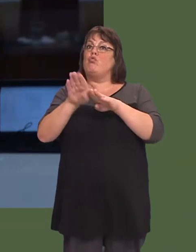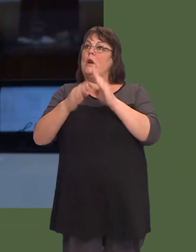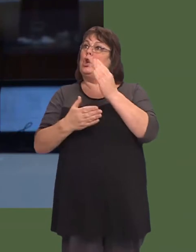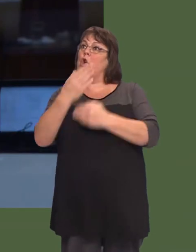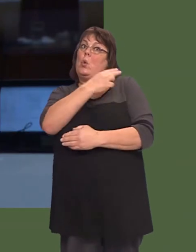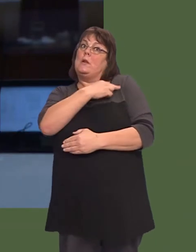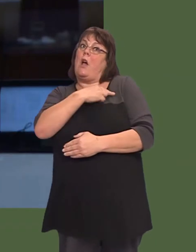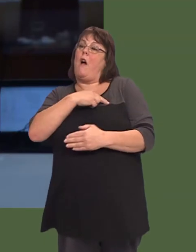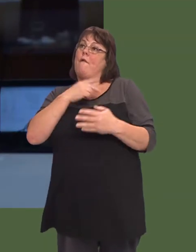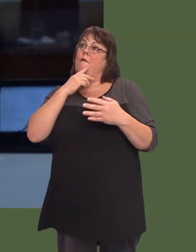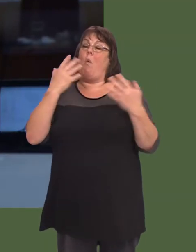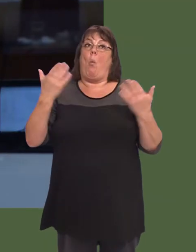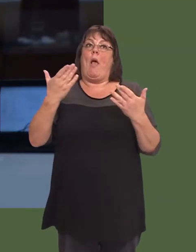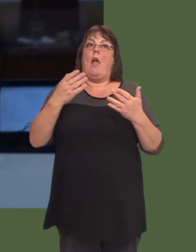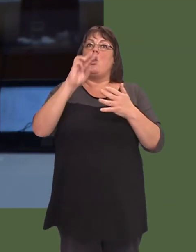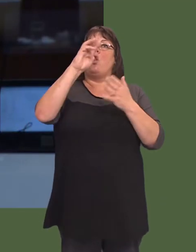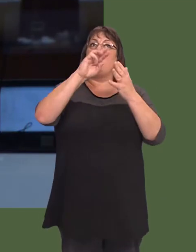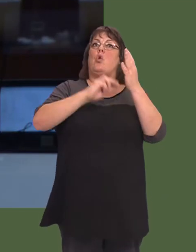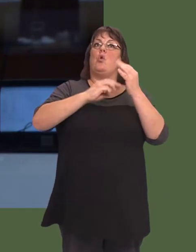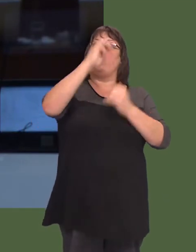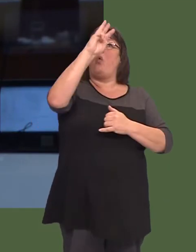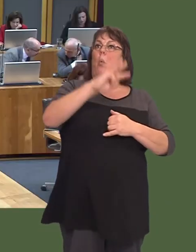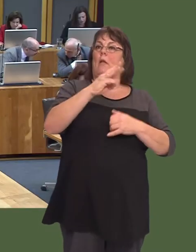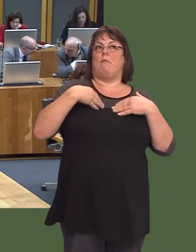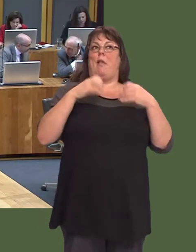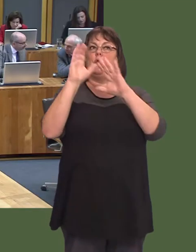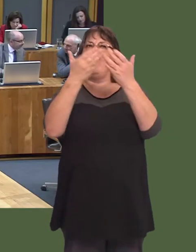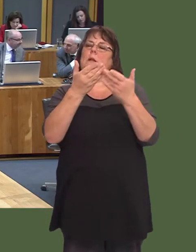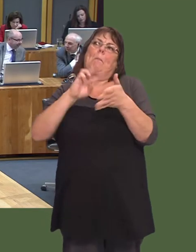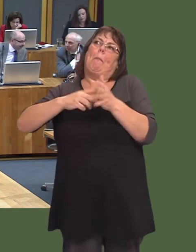staff newydd ar gyfer y gwasanaeth iechyd yng ngogledd Cymru? (OAQ51084)[W] Carwyn Jones: Mae Llywodraeth Cymru yn rhoi